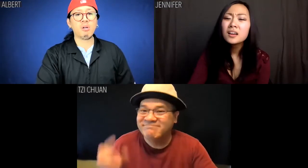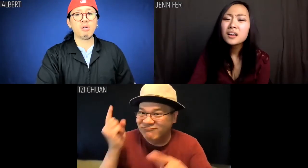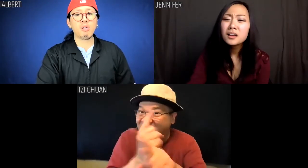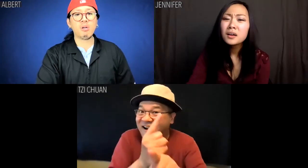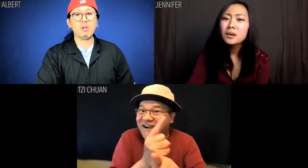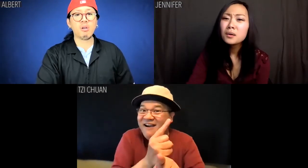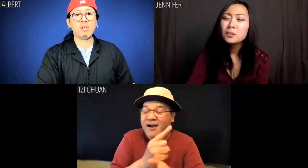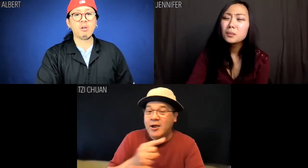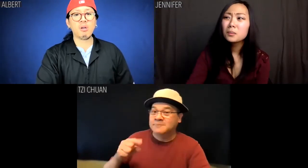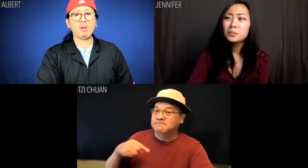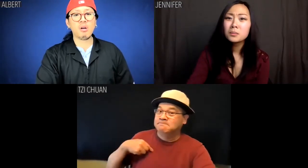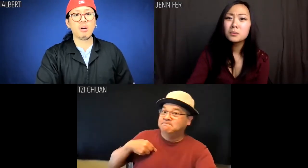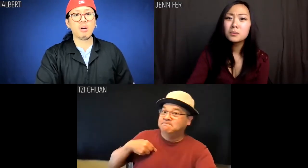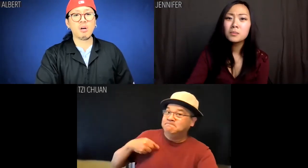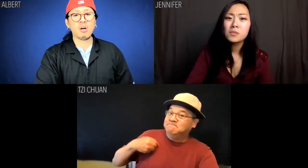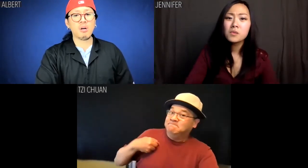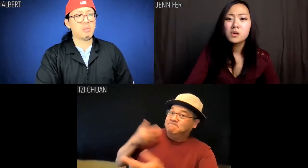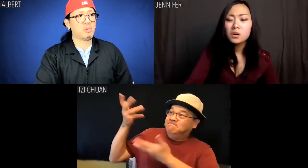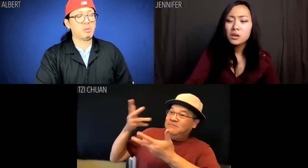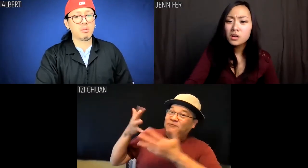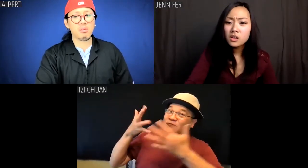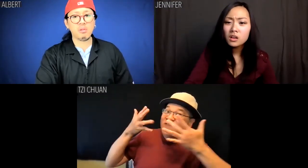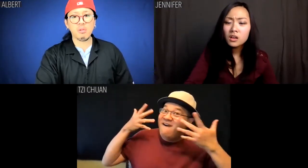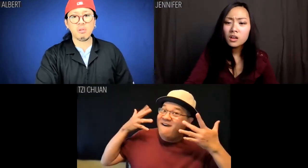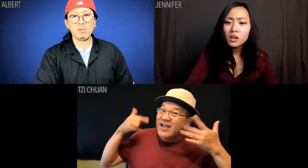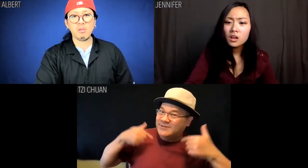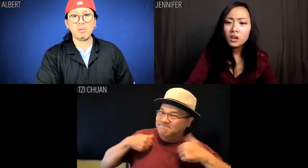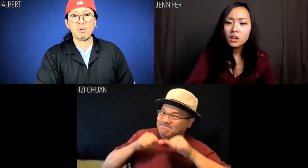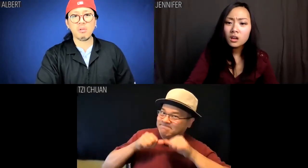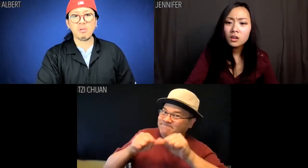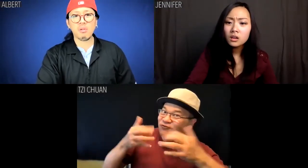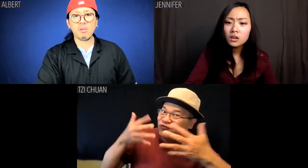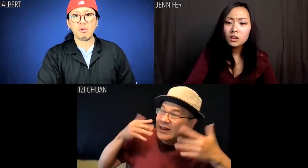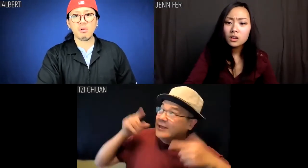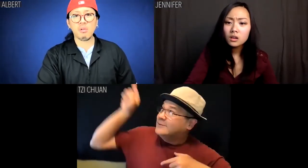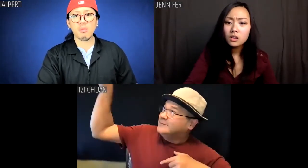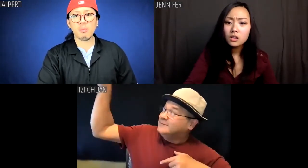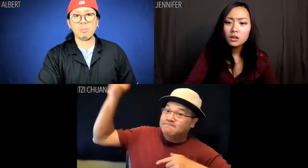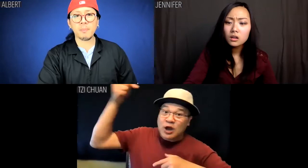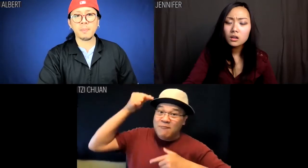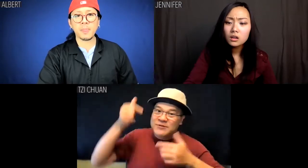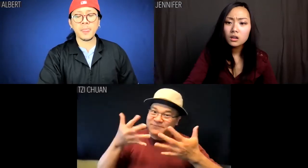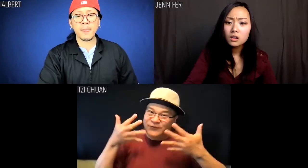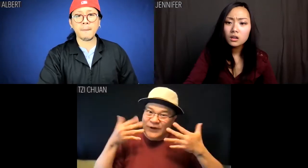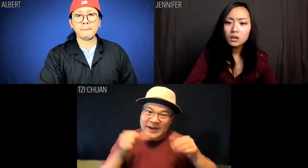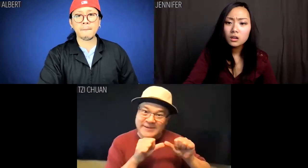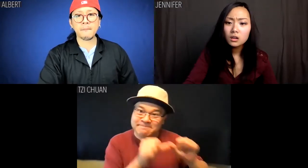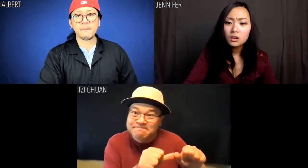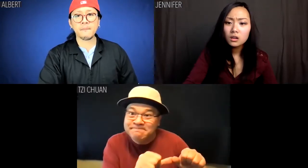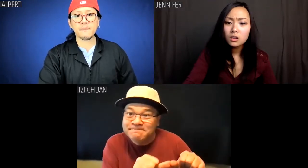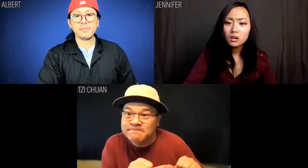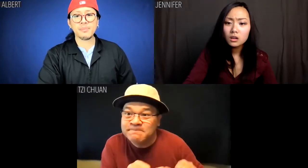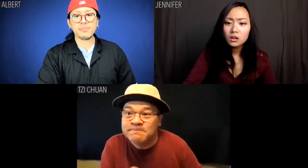Tzi Chuan: That's right, stay friendly with the government and the government stays friendly with you.